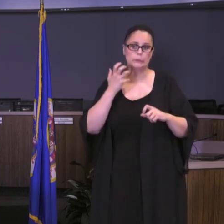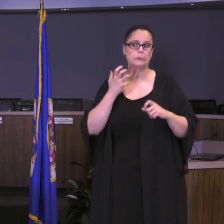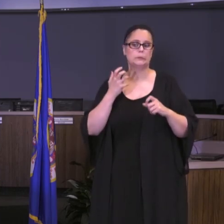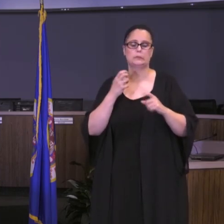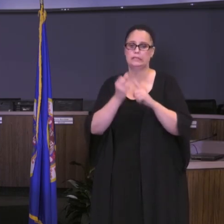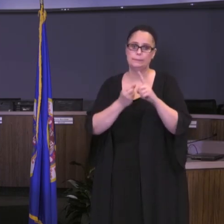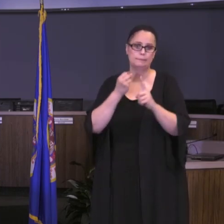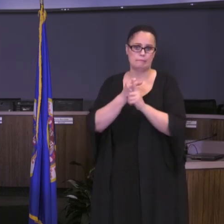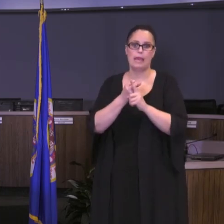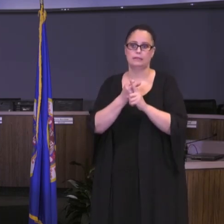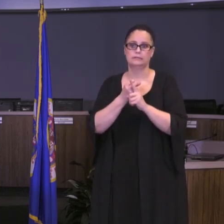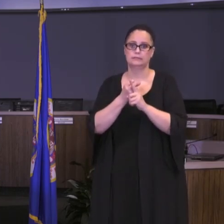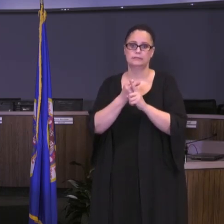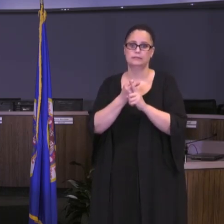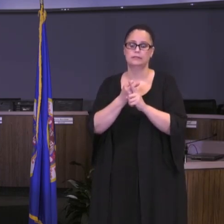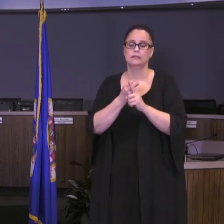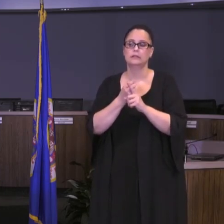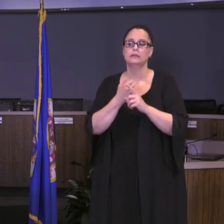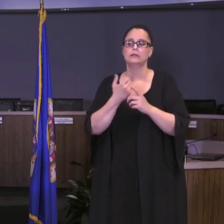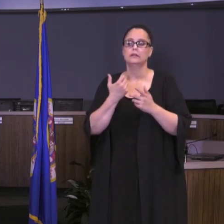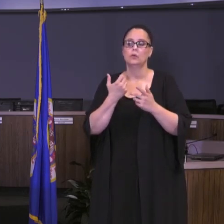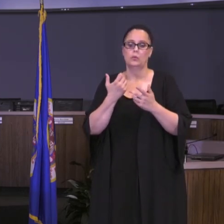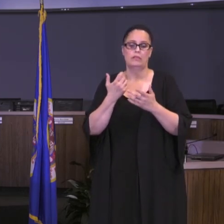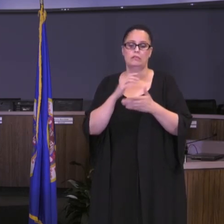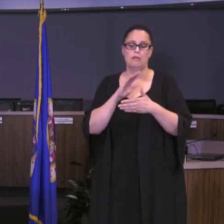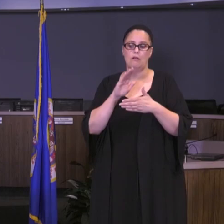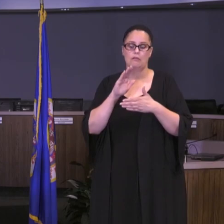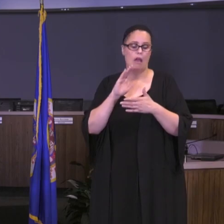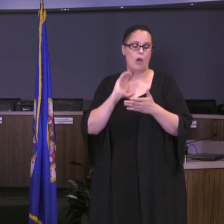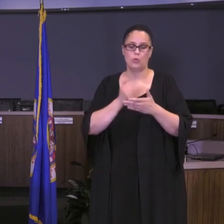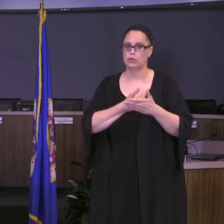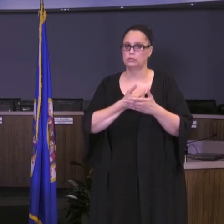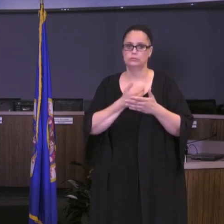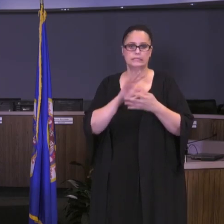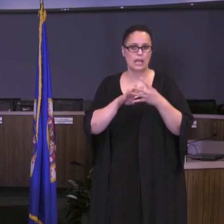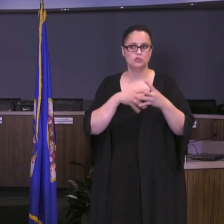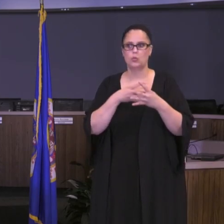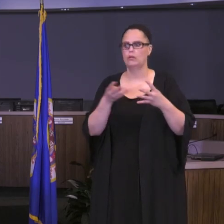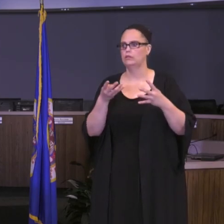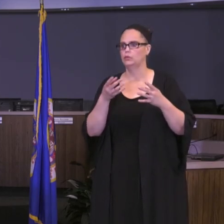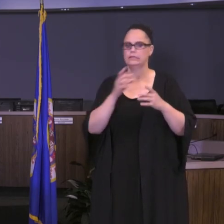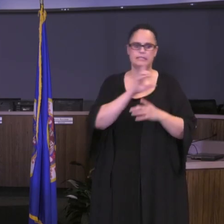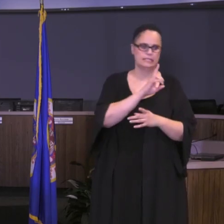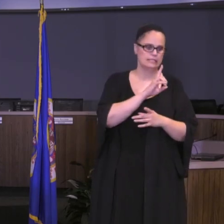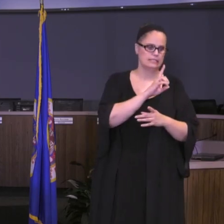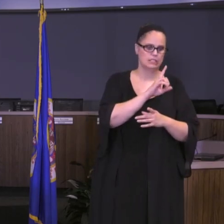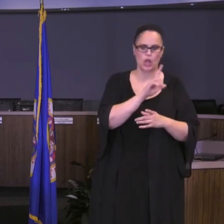a hybrid schedule and then go to an all distance learning or vice versa. You know that there's going to be